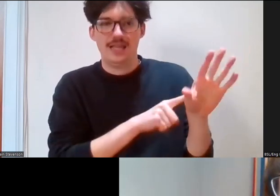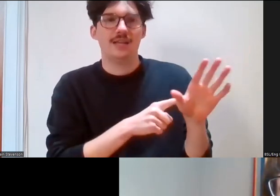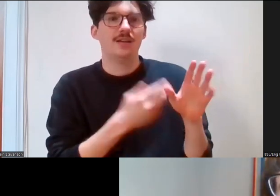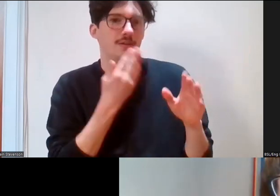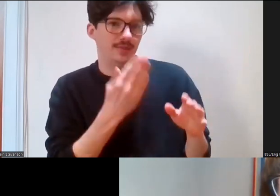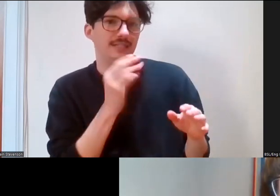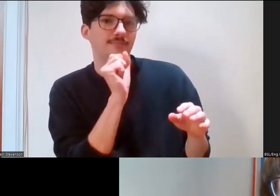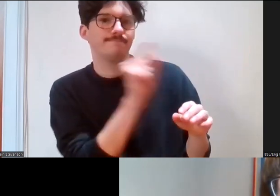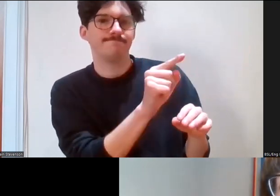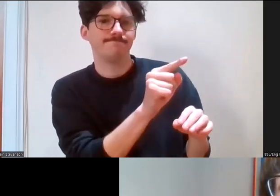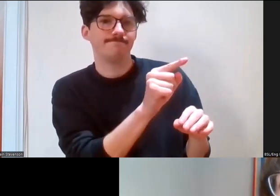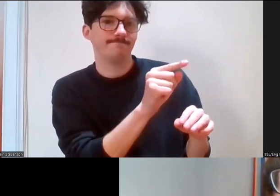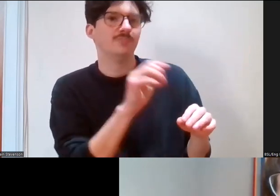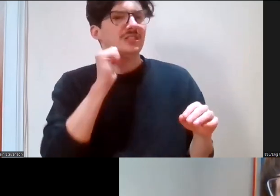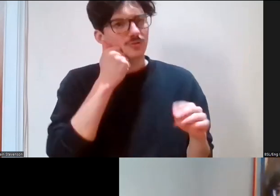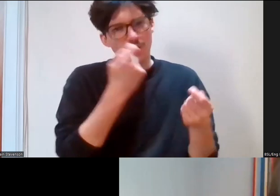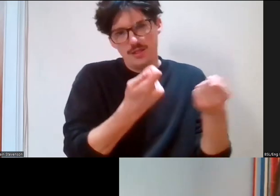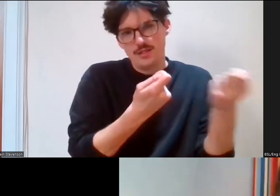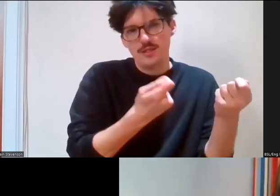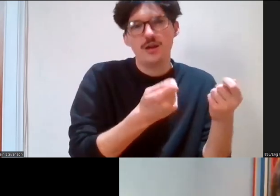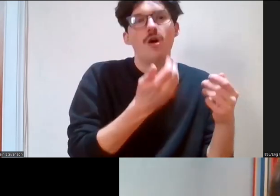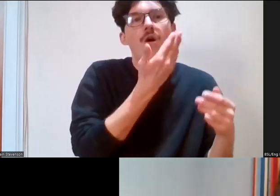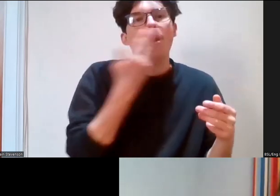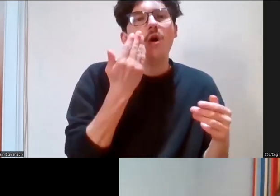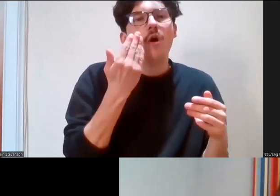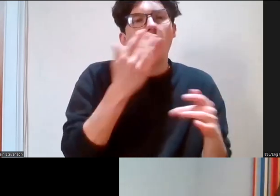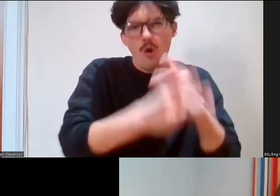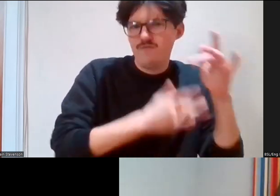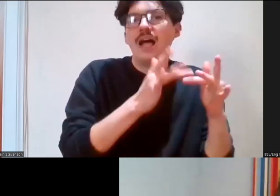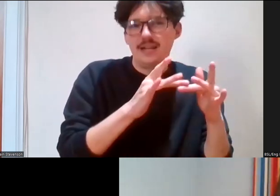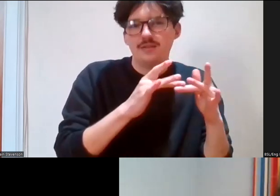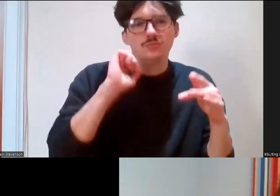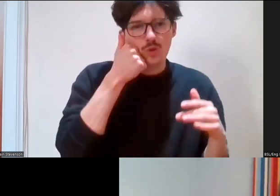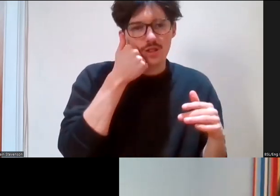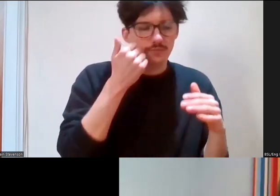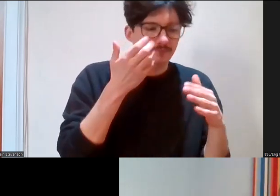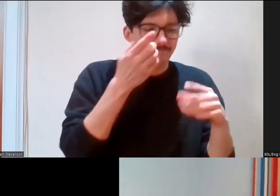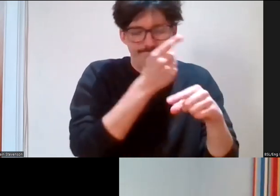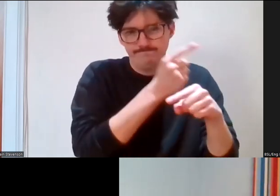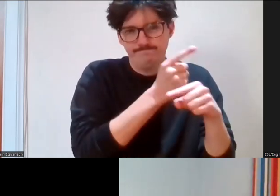with any of your concerns offline to create this safe space for all of us to participate.